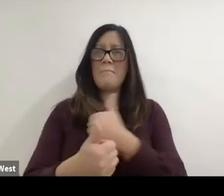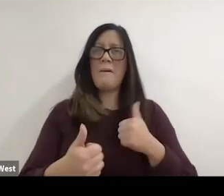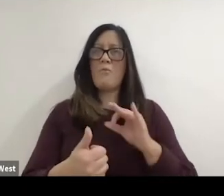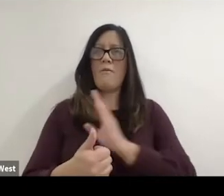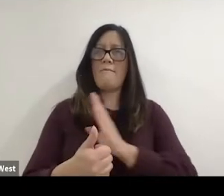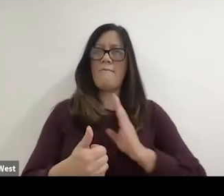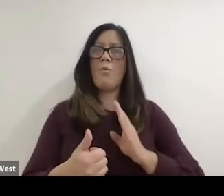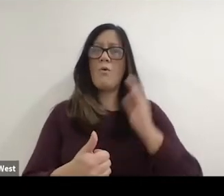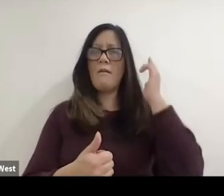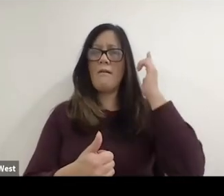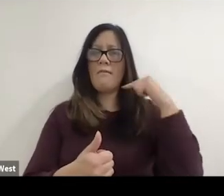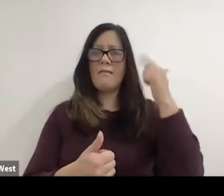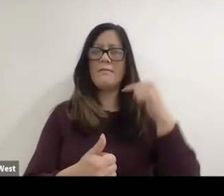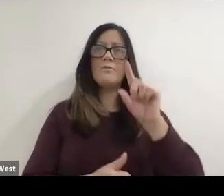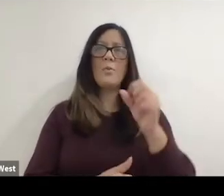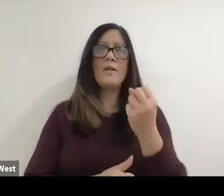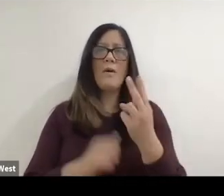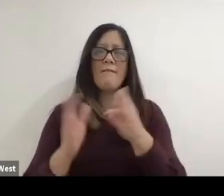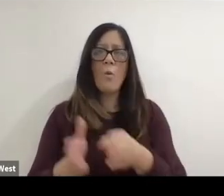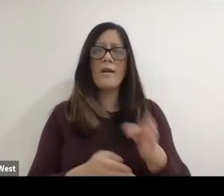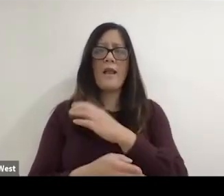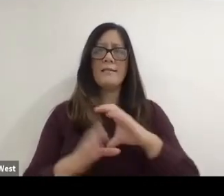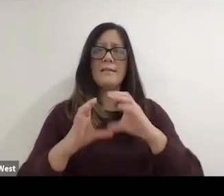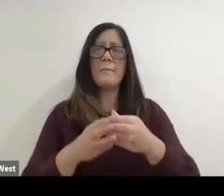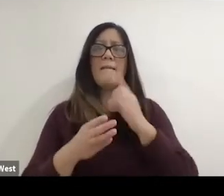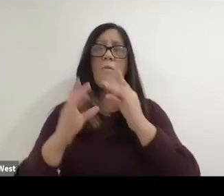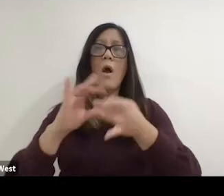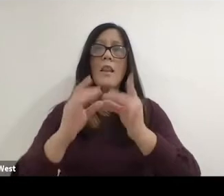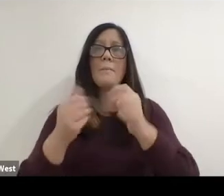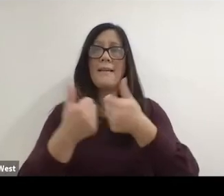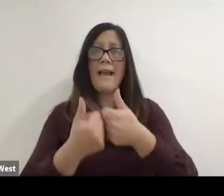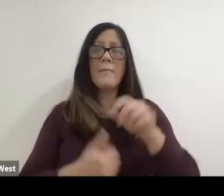the London 2012 organizing committee for the Olympics and Paralympics,